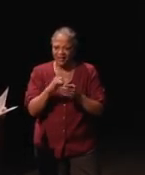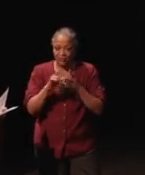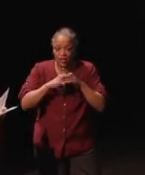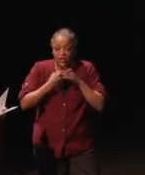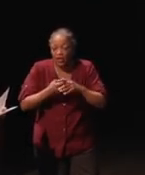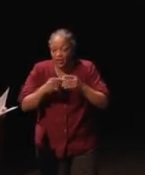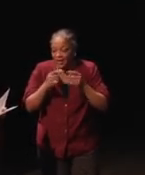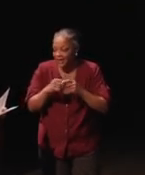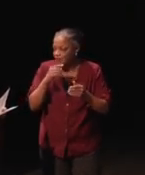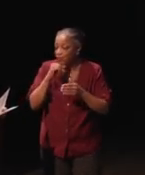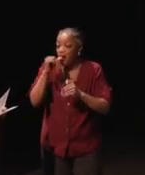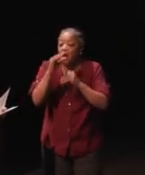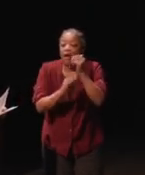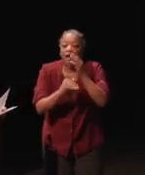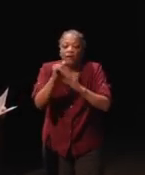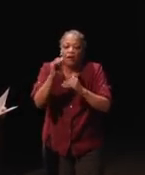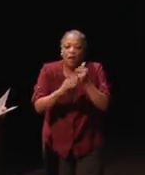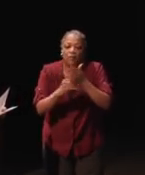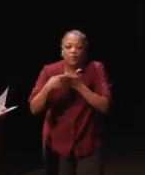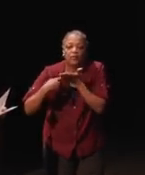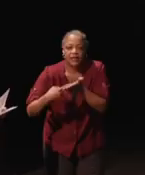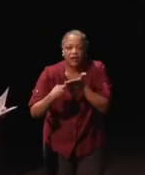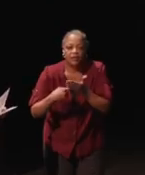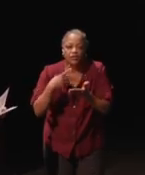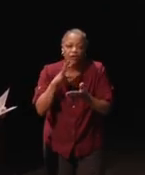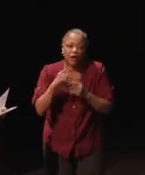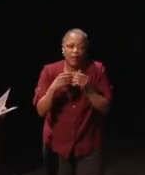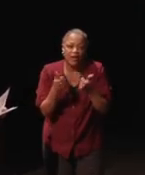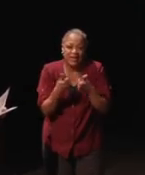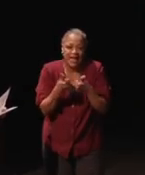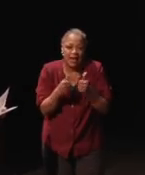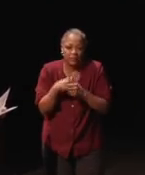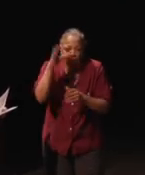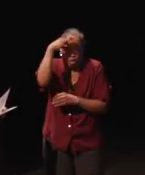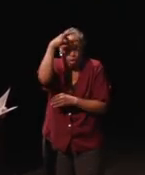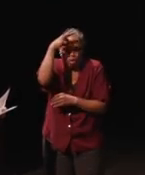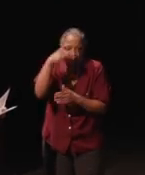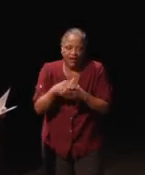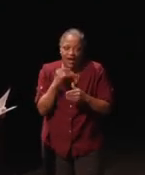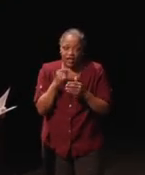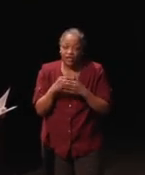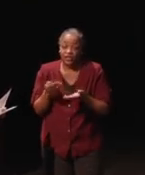getting into my uncomfortable territory of talking about games and when I should really pass the baton to all of you,